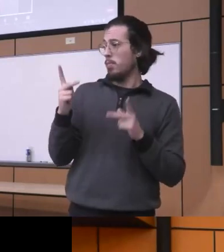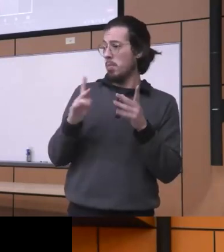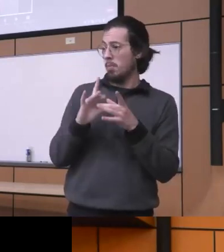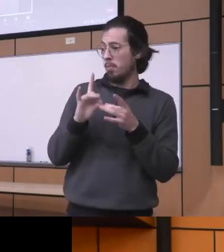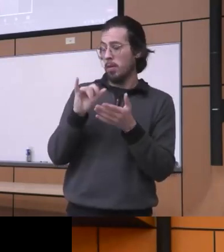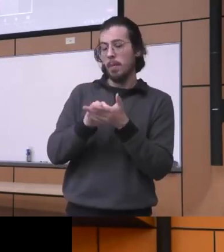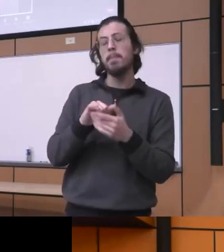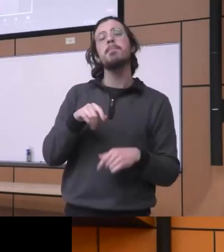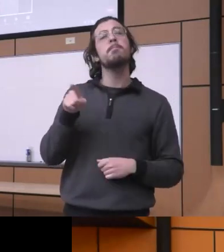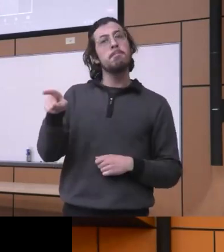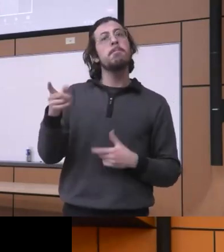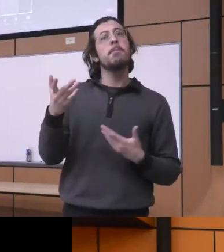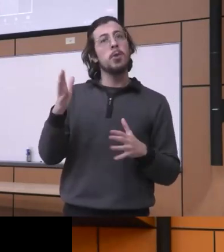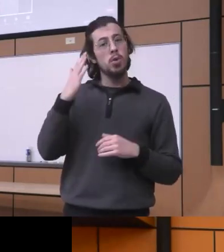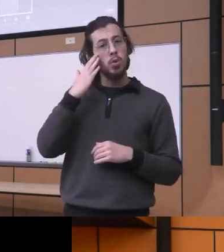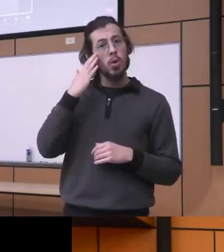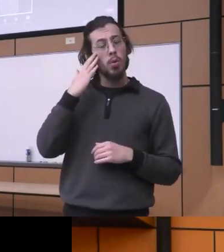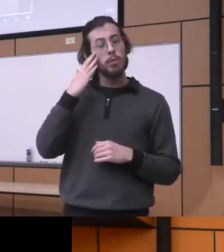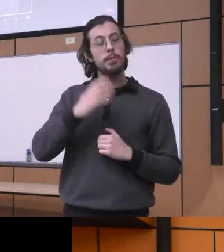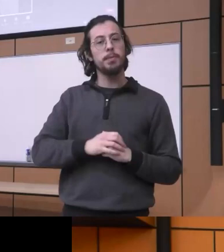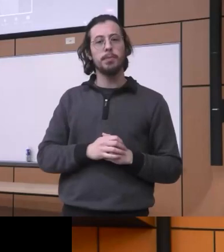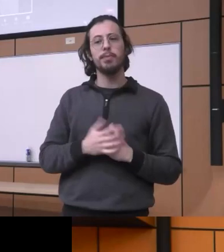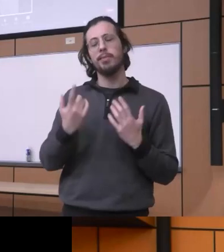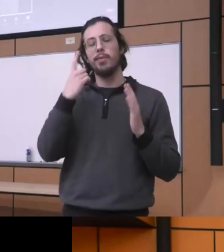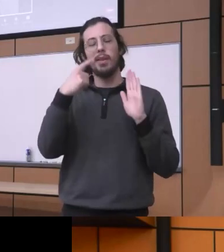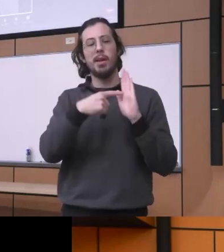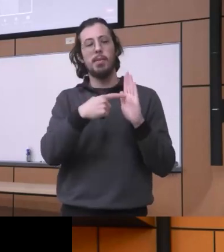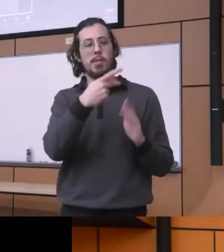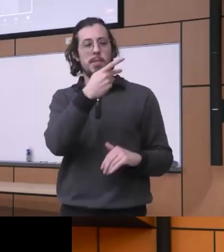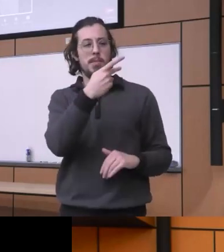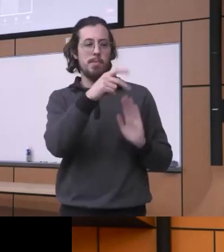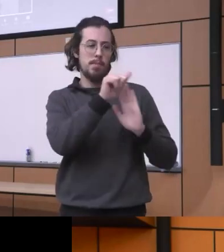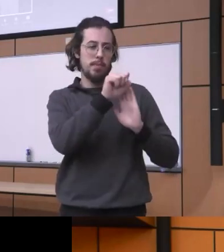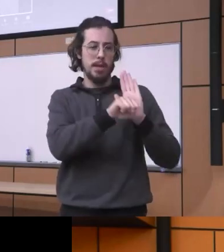the uh you know for example in Pennsylvania I'm not uh you know in Pennsylvania the the